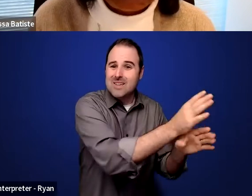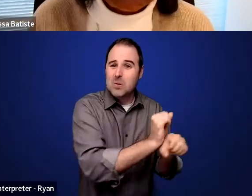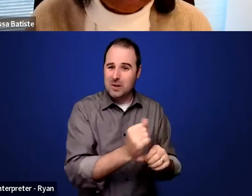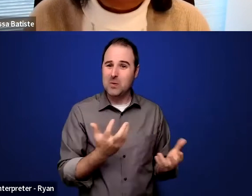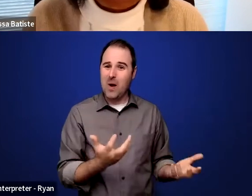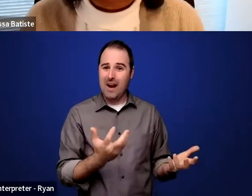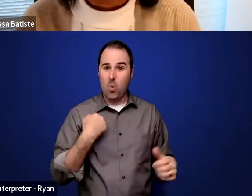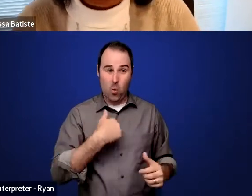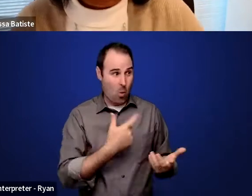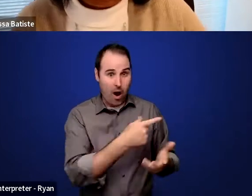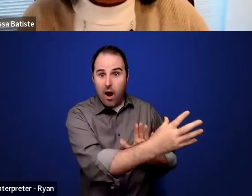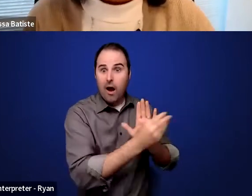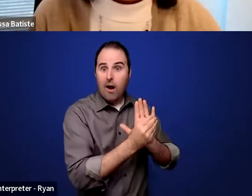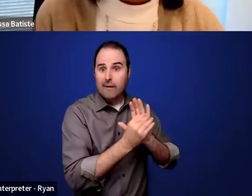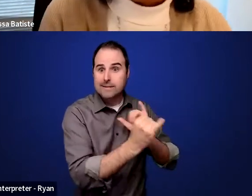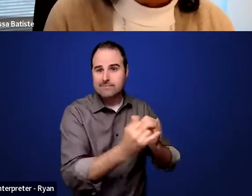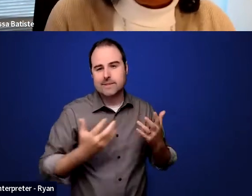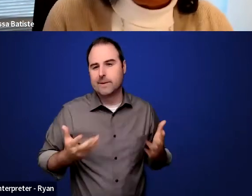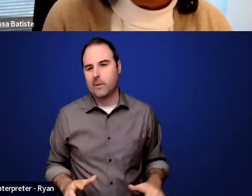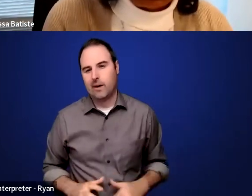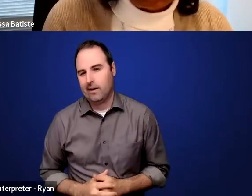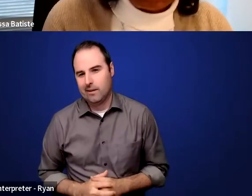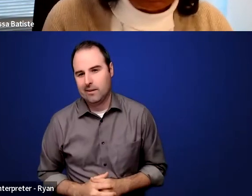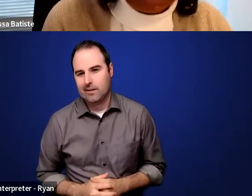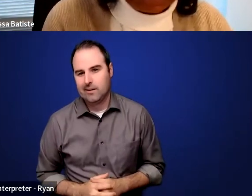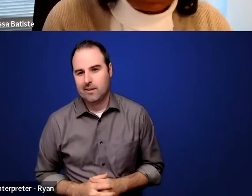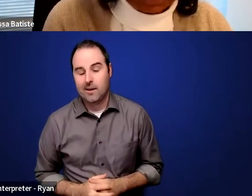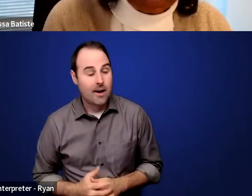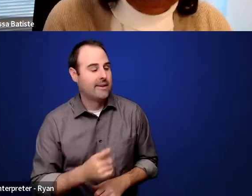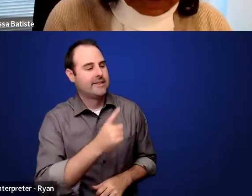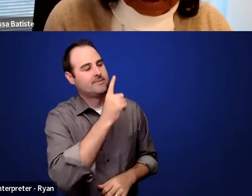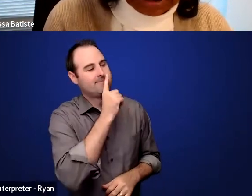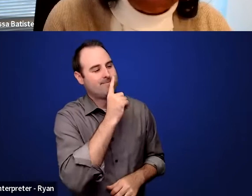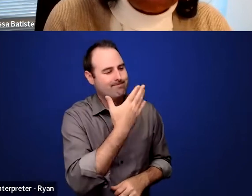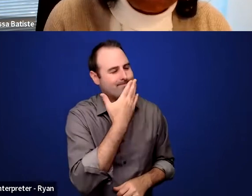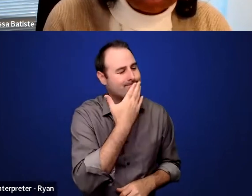True. Thank you. Well thank you so much for answering the questions that came in, Judy.